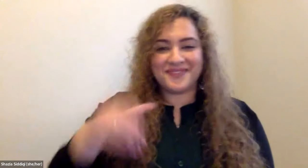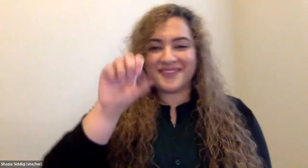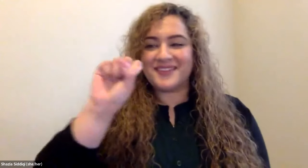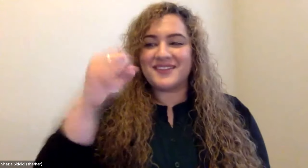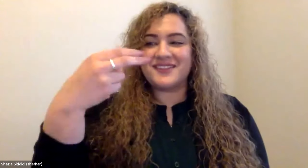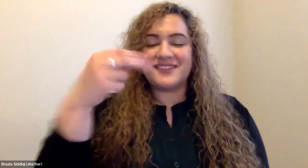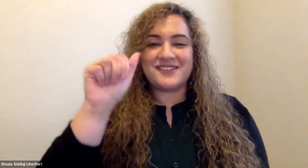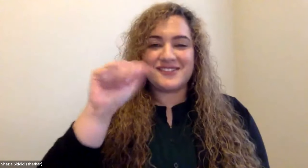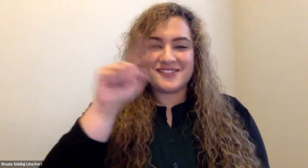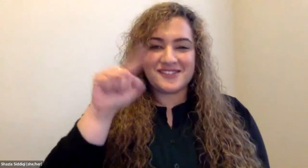Cristine Saunders: hi.